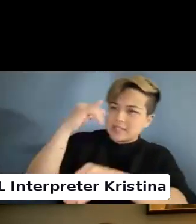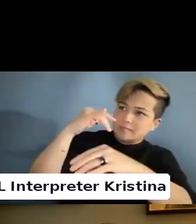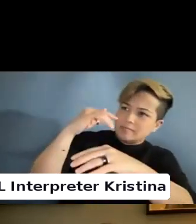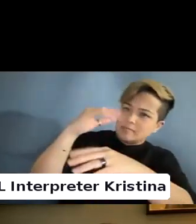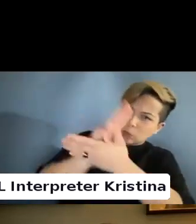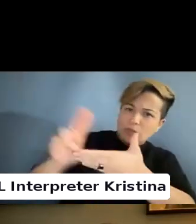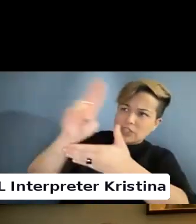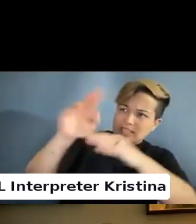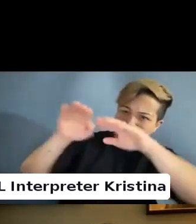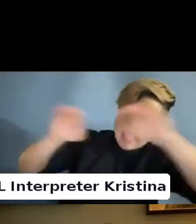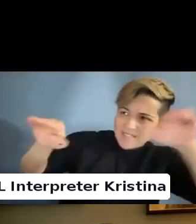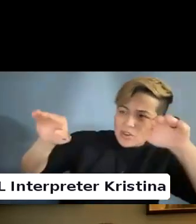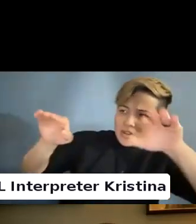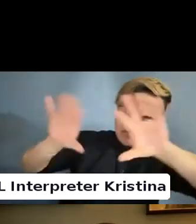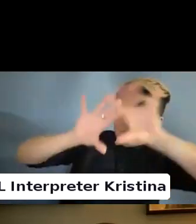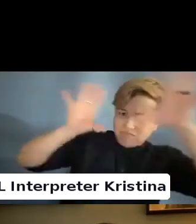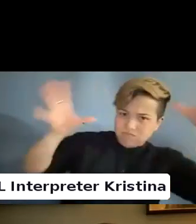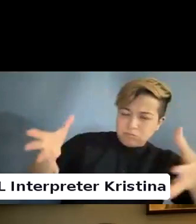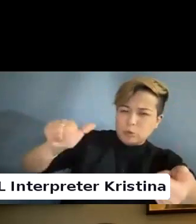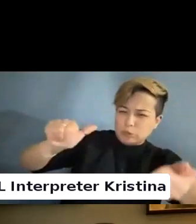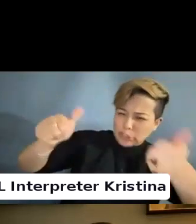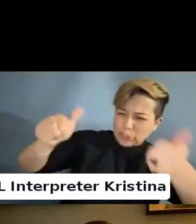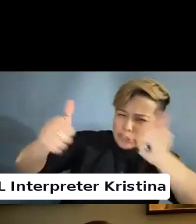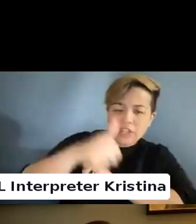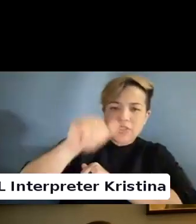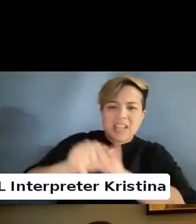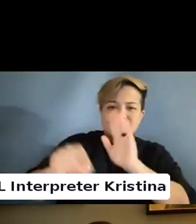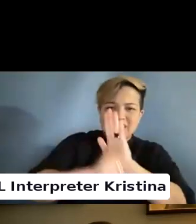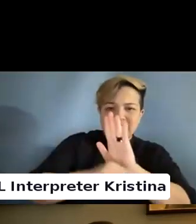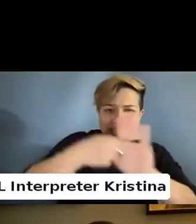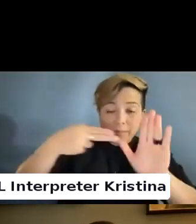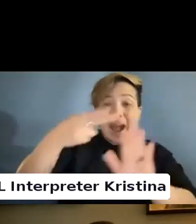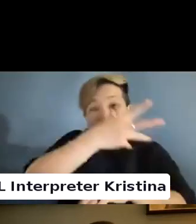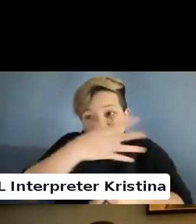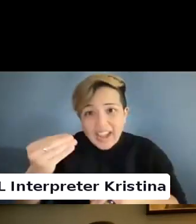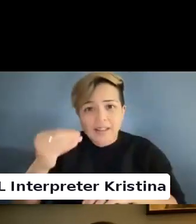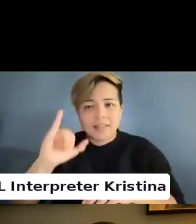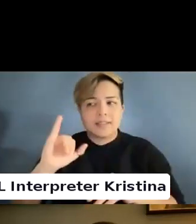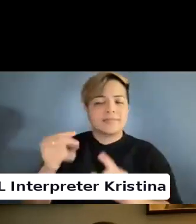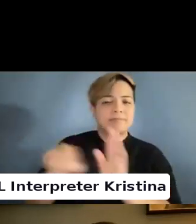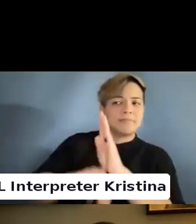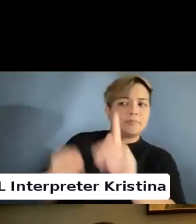Two change the stigma and perceptions of accommodations.